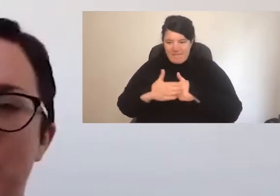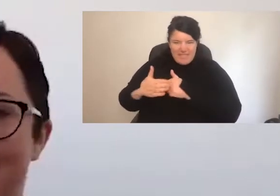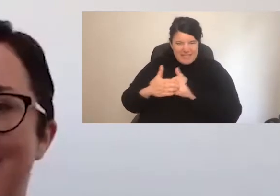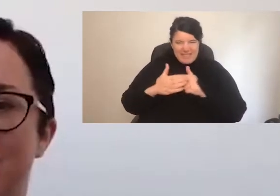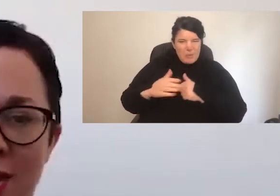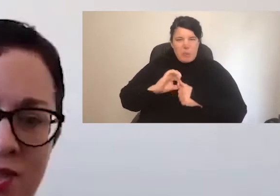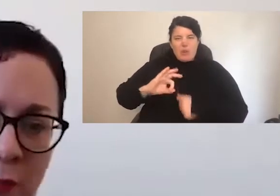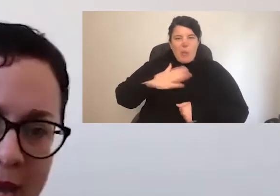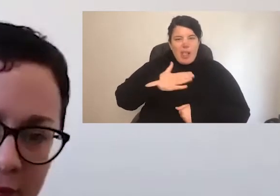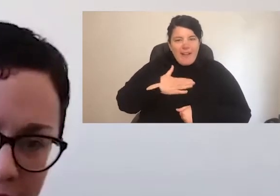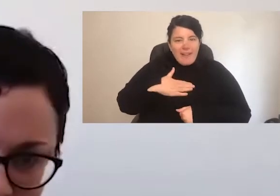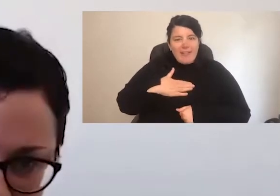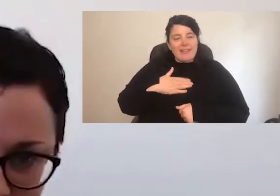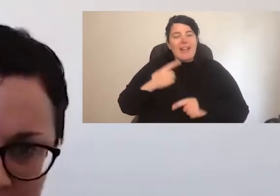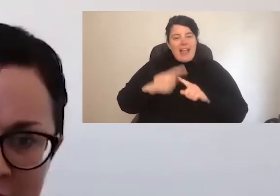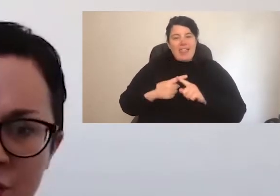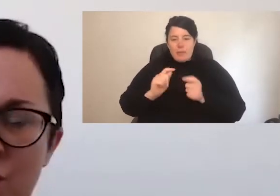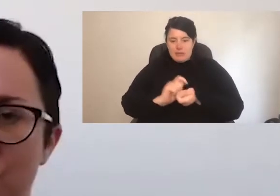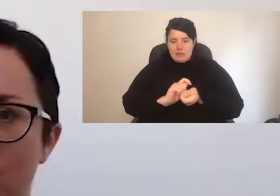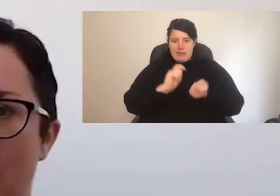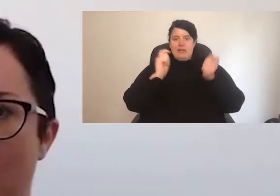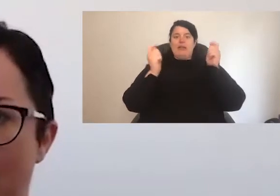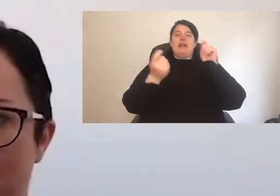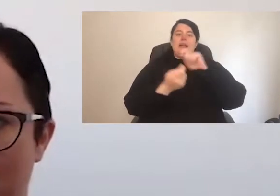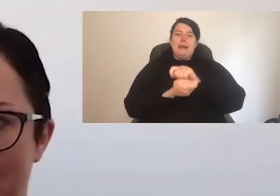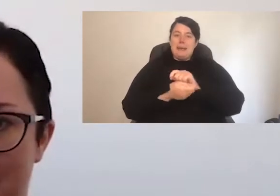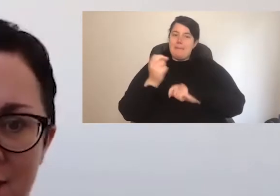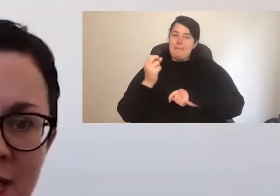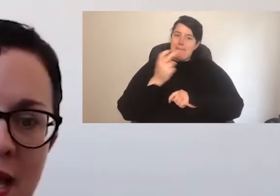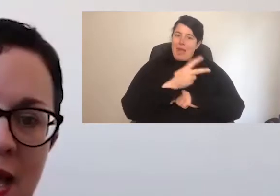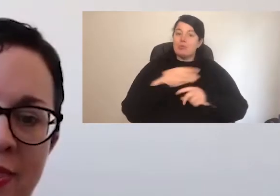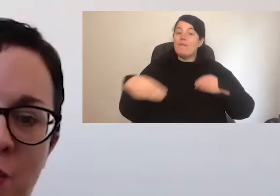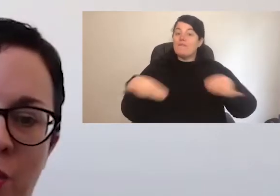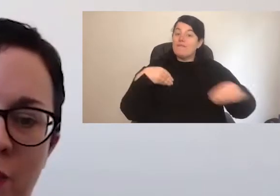we start to transition back into new, hybrid workplaces that work